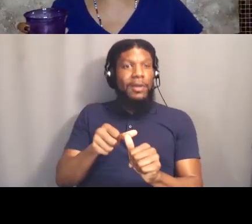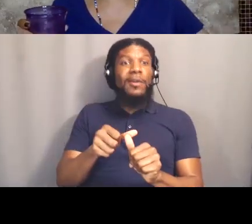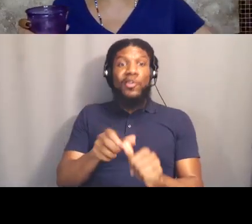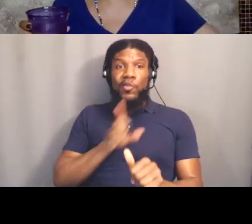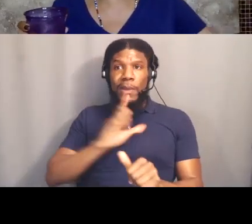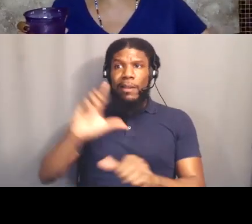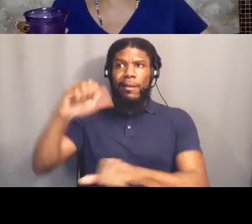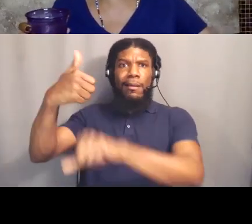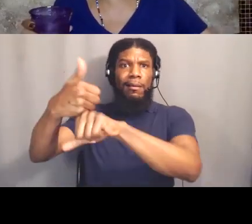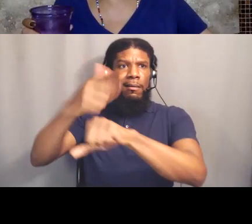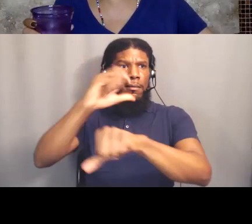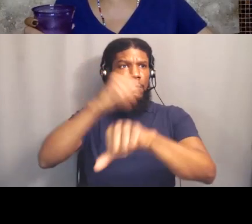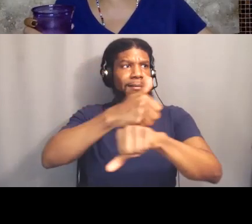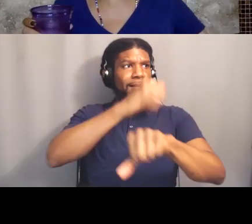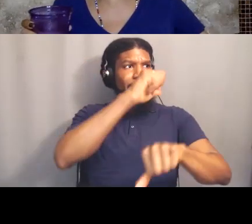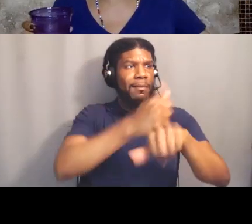So Trayvon Martin's life,